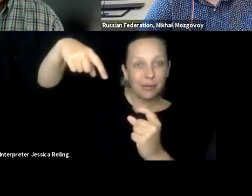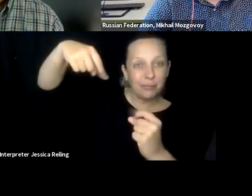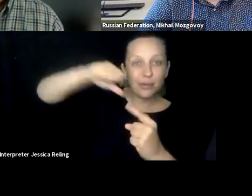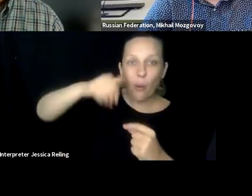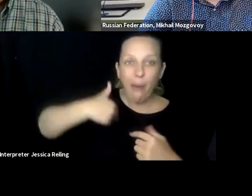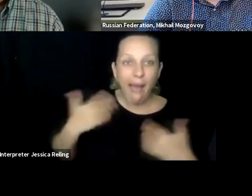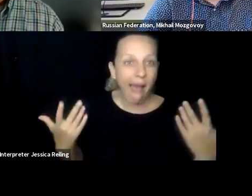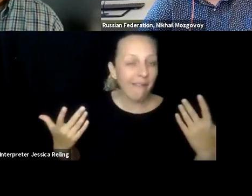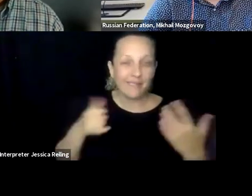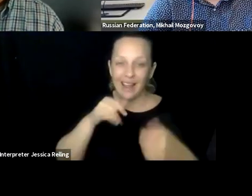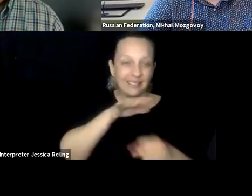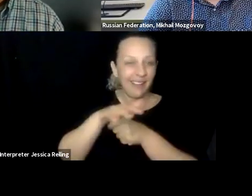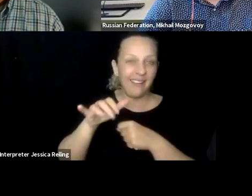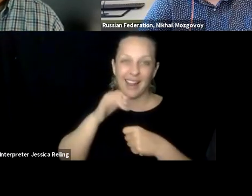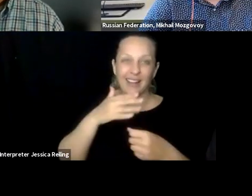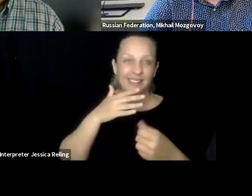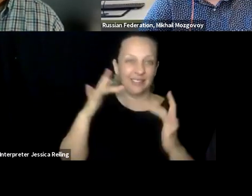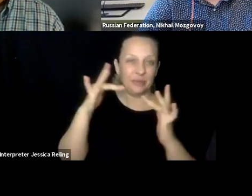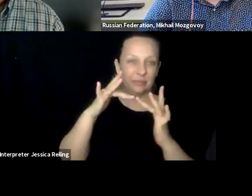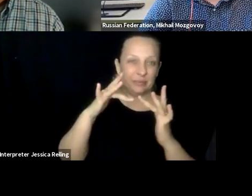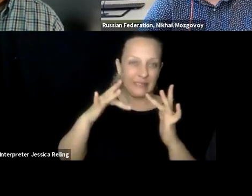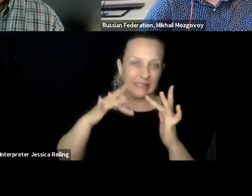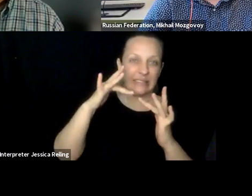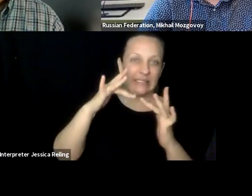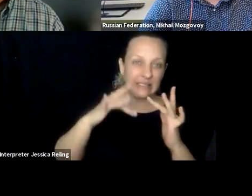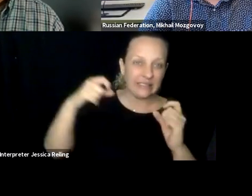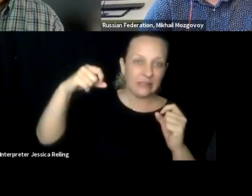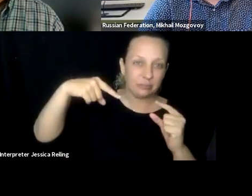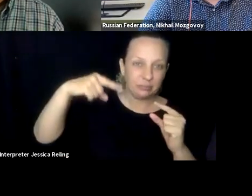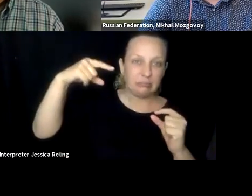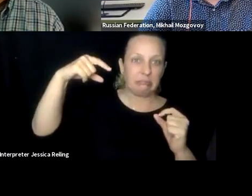from a rural area, and don't have mobile data coverage,